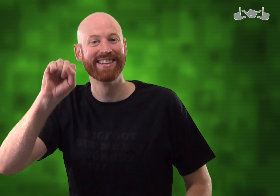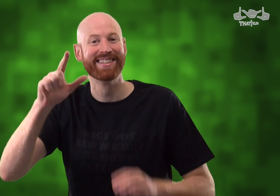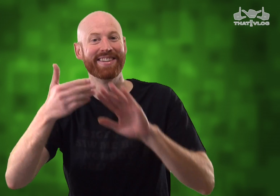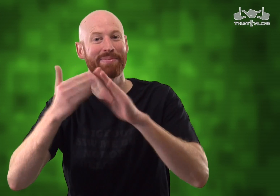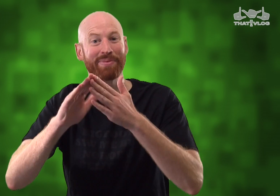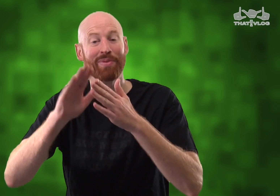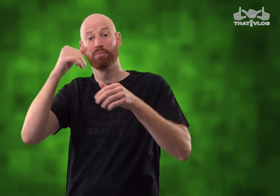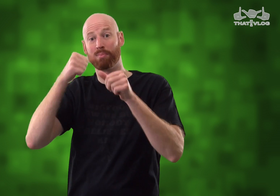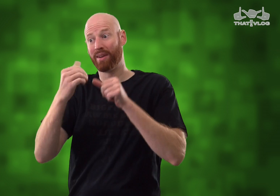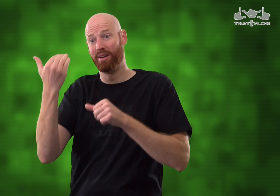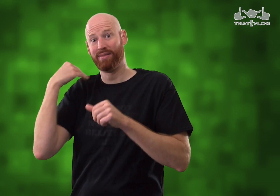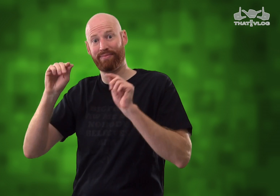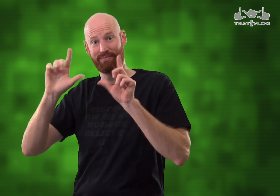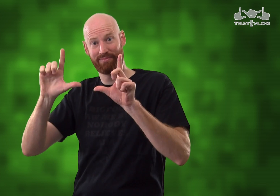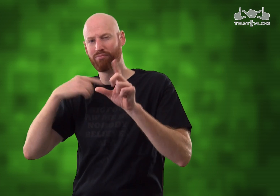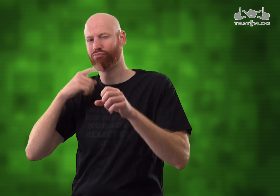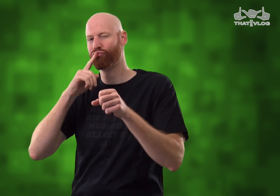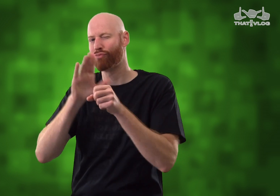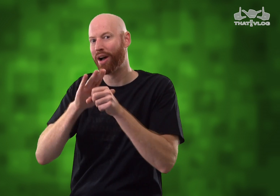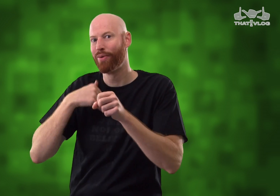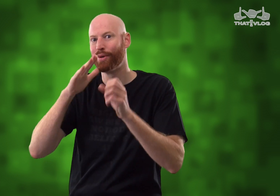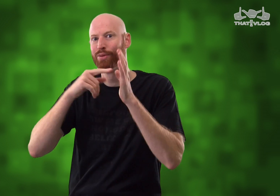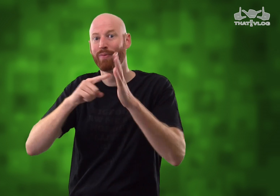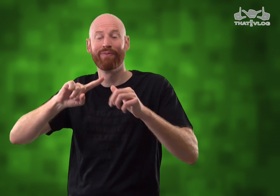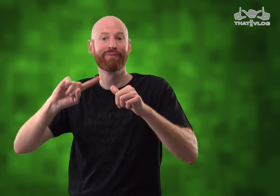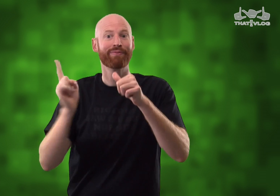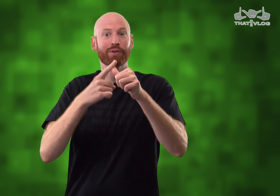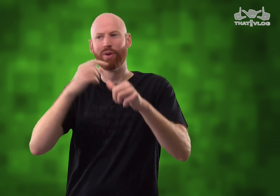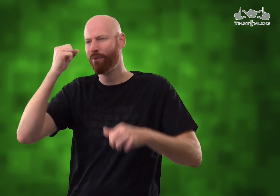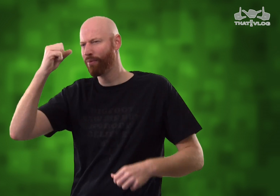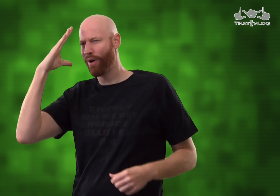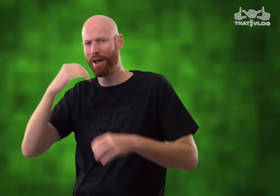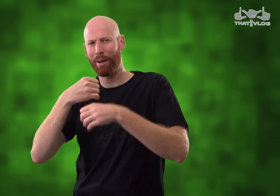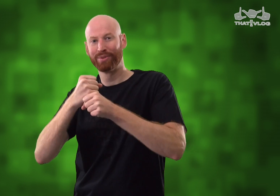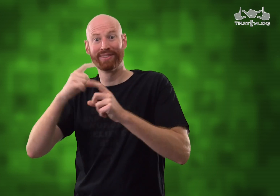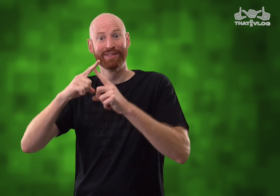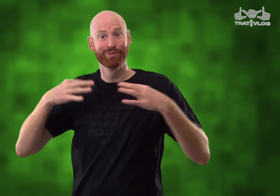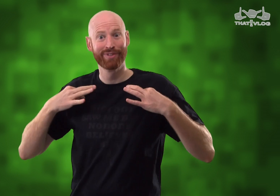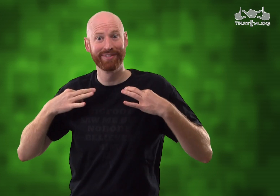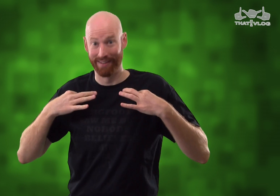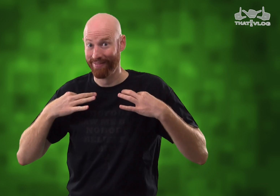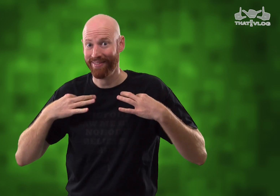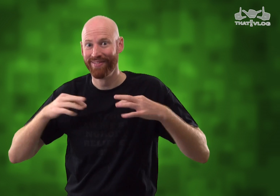Hello ASL Community! As you might remember, in the last episode I promised to show you the Awti Productions